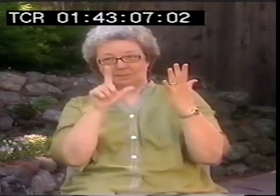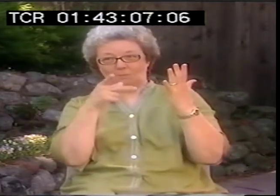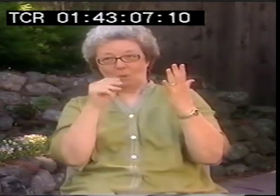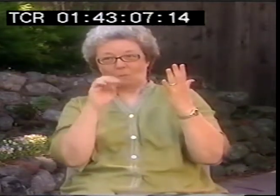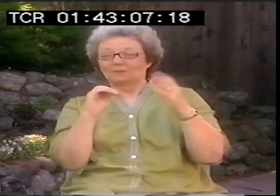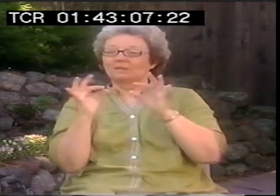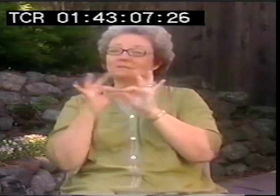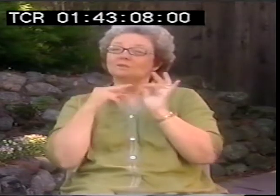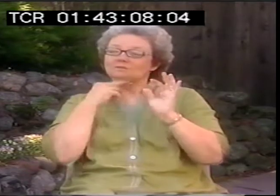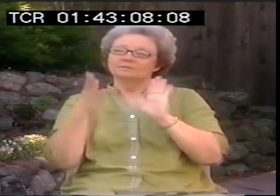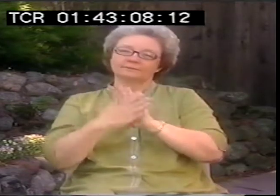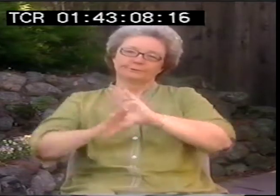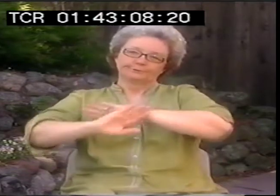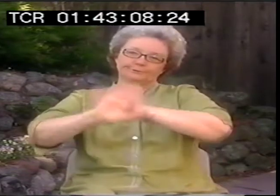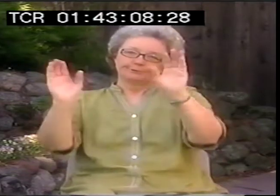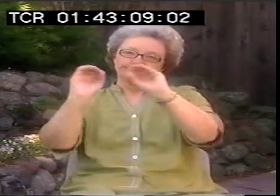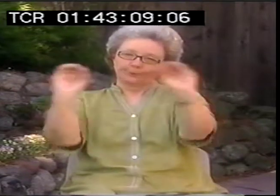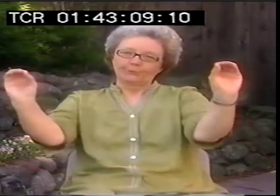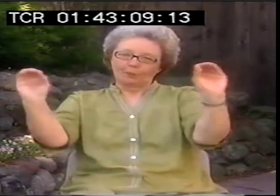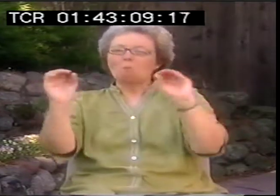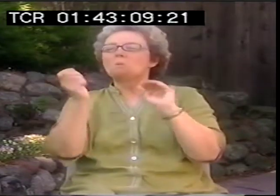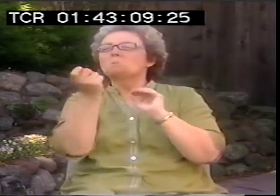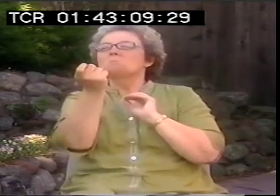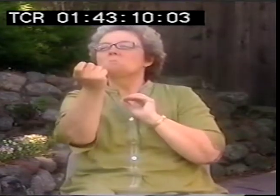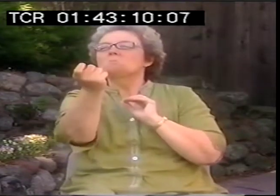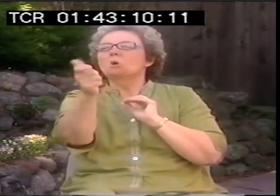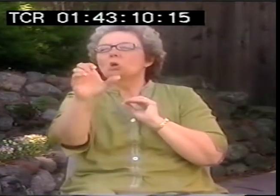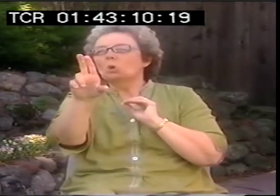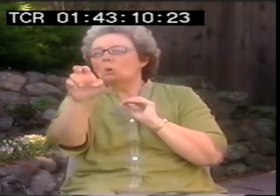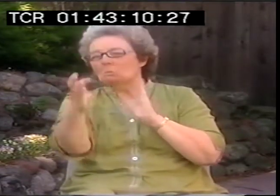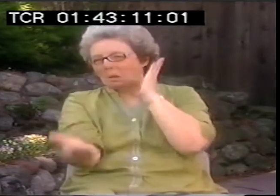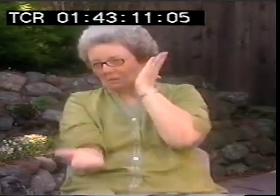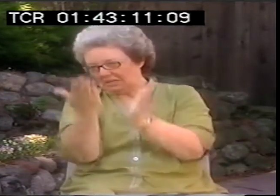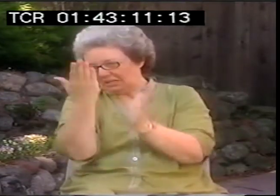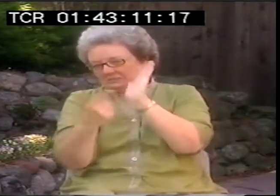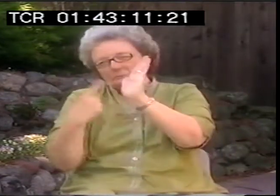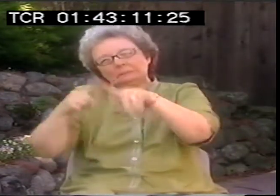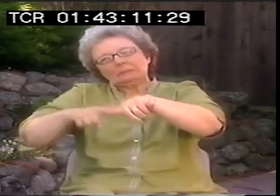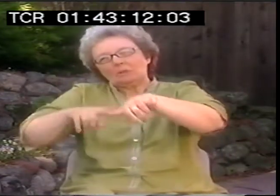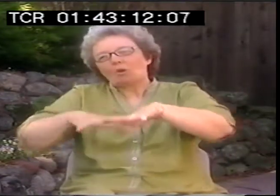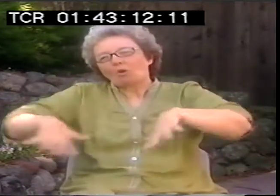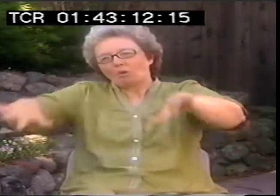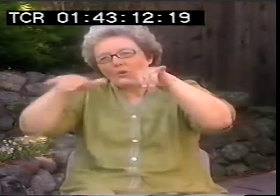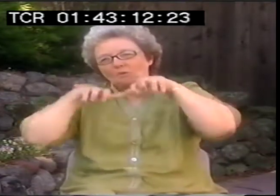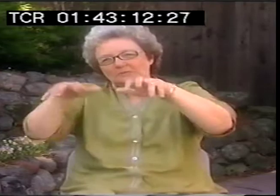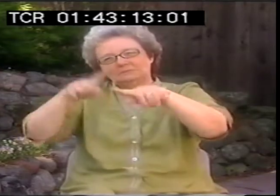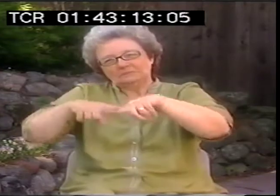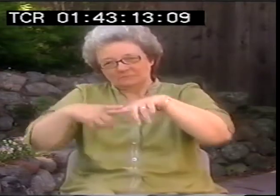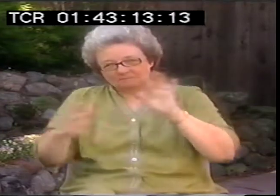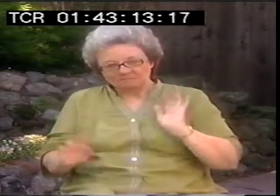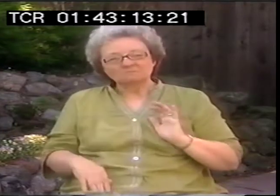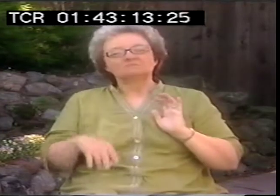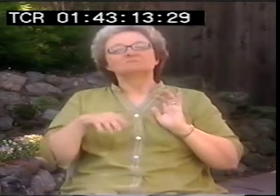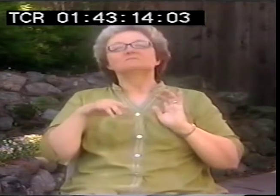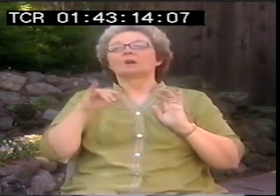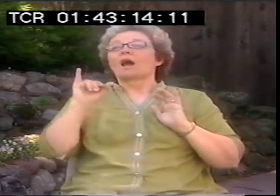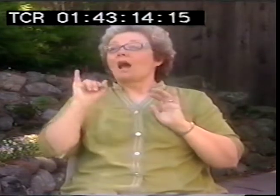I don't even worry about having an interpreter. Maybe I'll have somebody give a little bit of a vocal cue, depending on the audience.